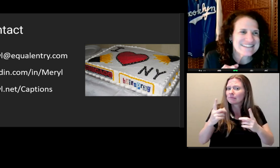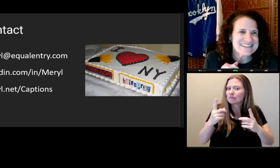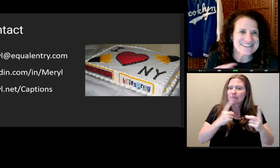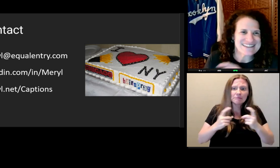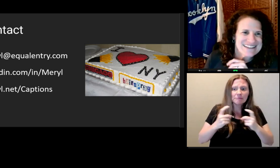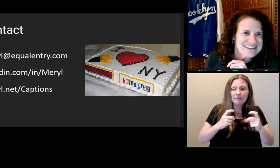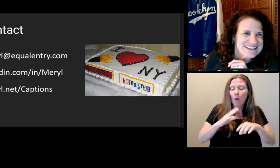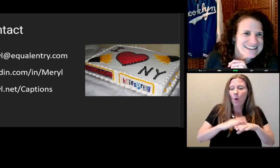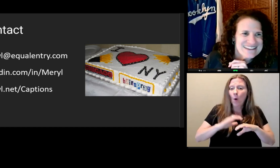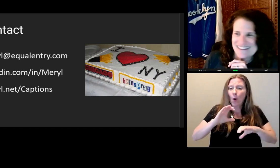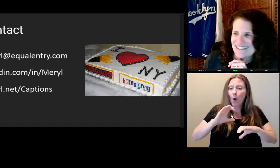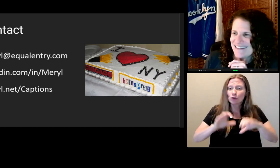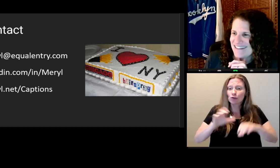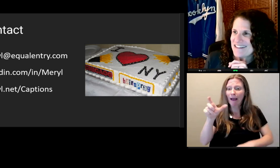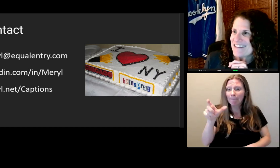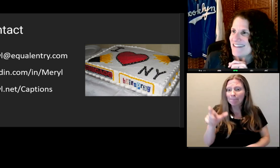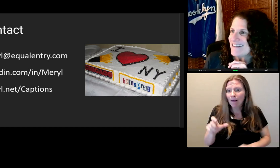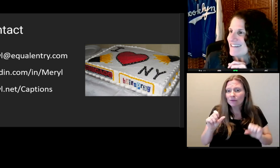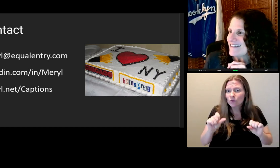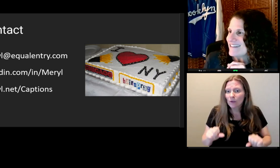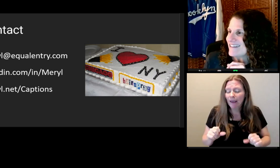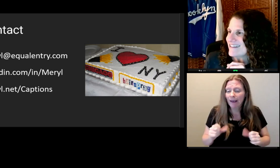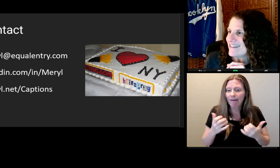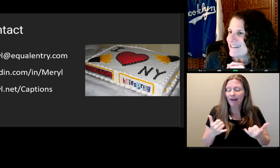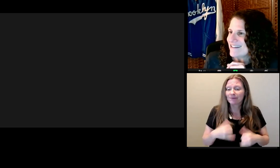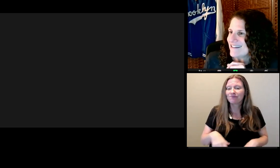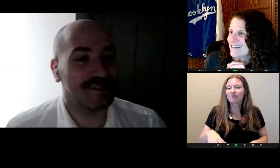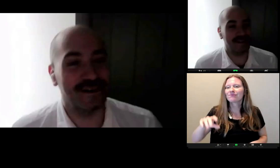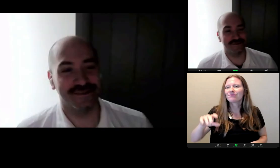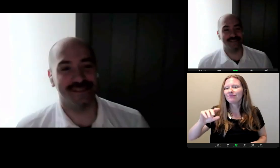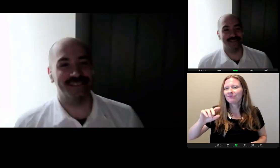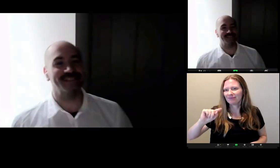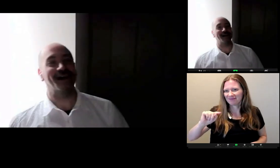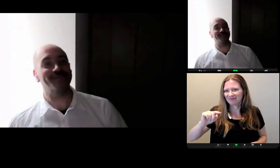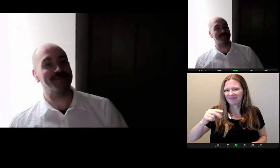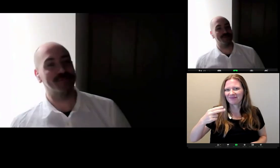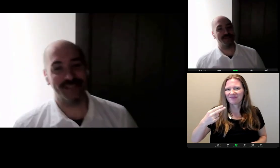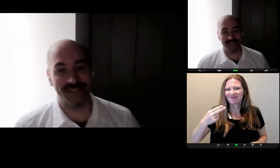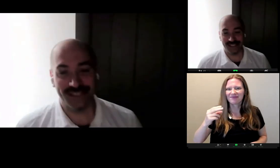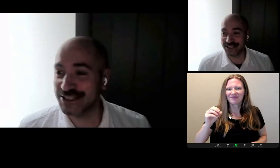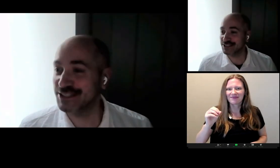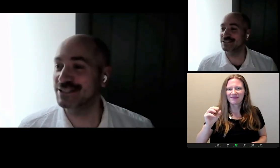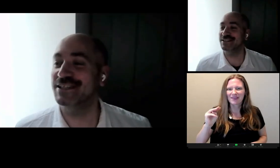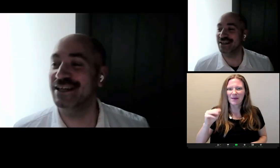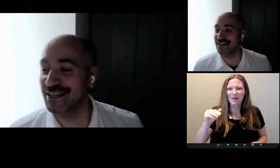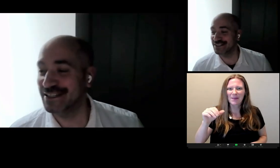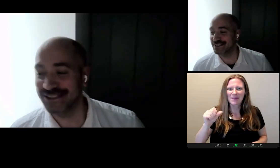Great. Thank you so much, Meryl. That was an awesome presentation.